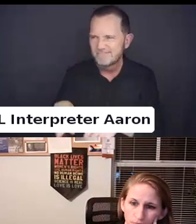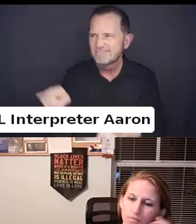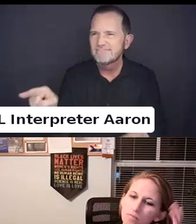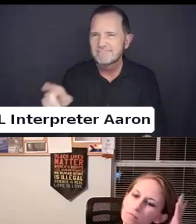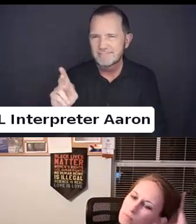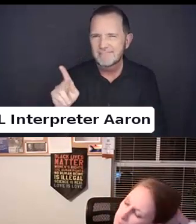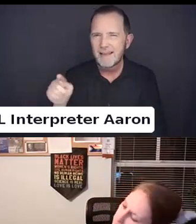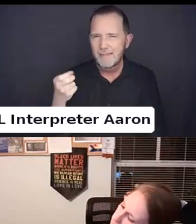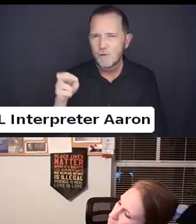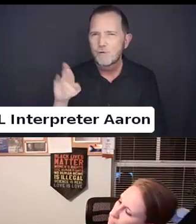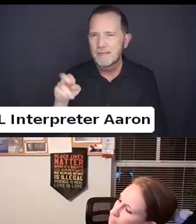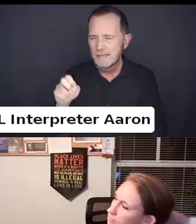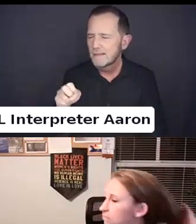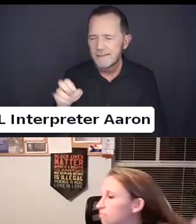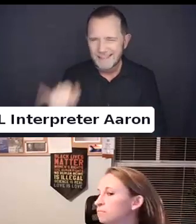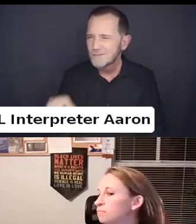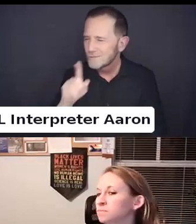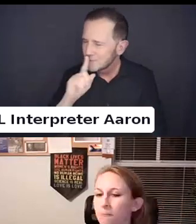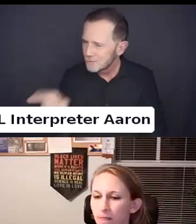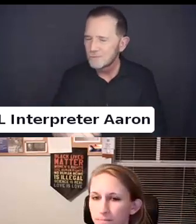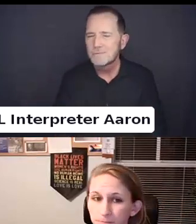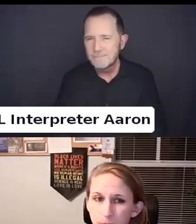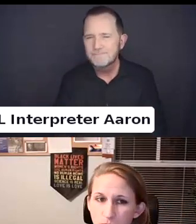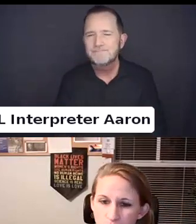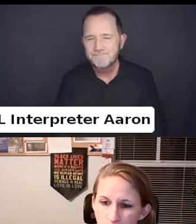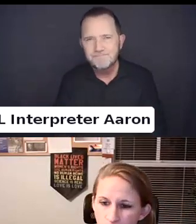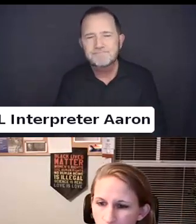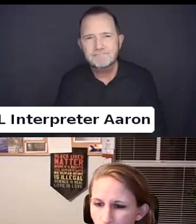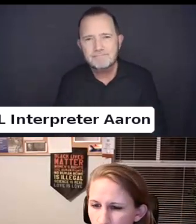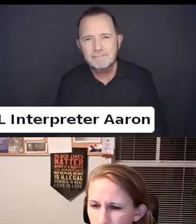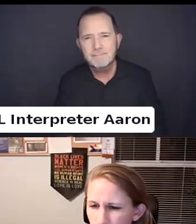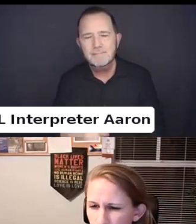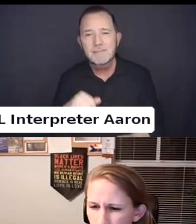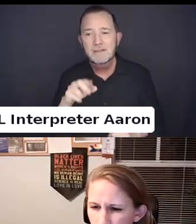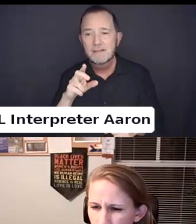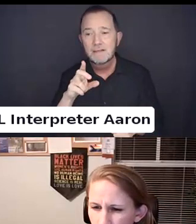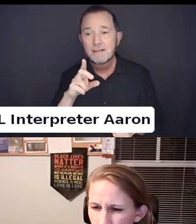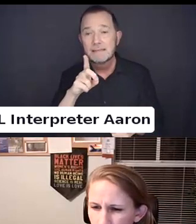When you think about the the concept of stability and justice.